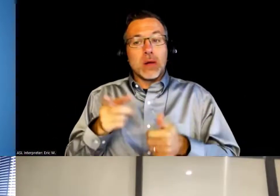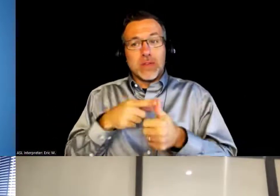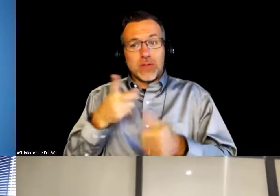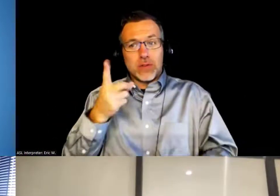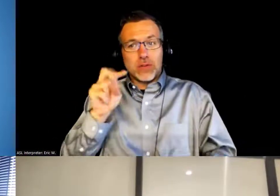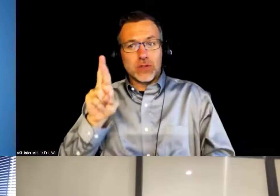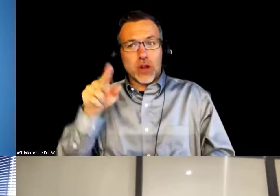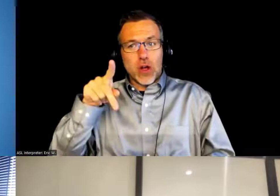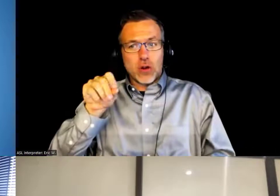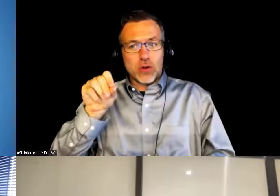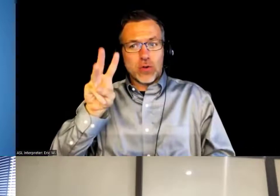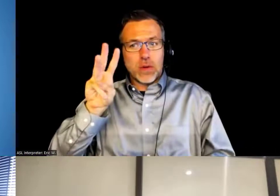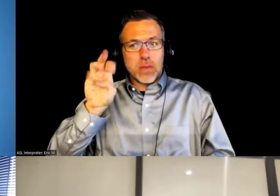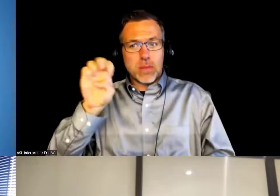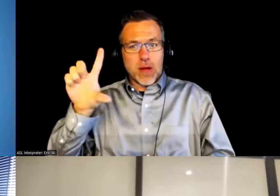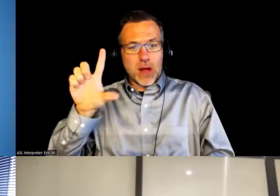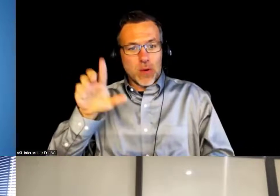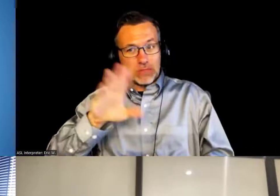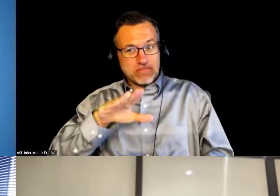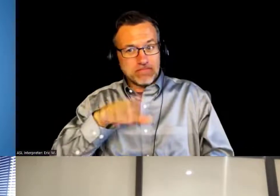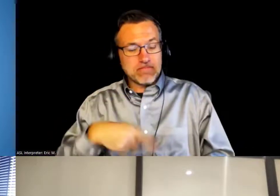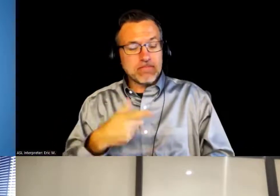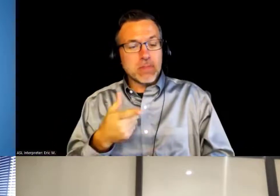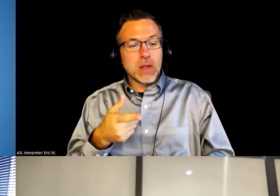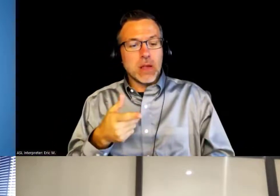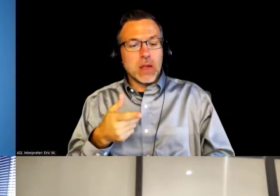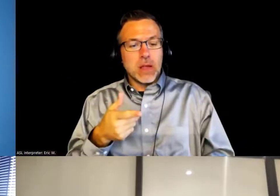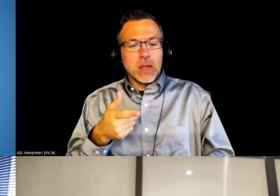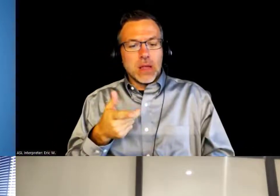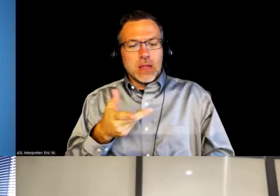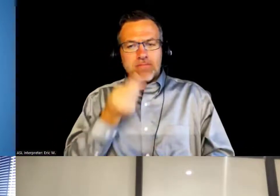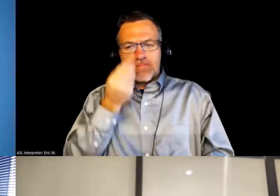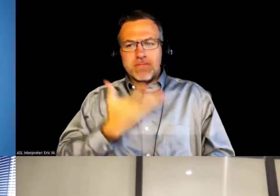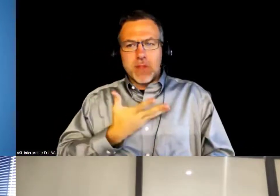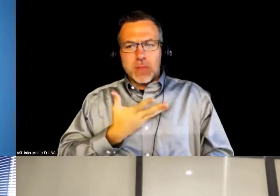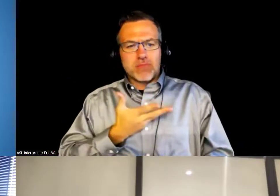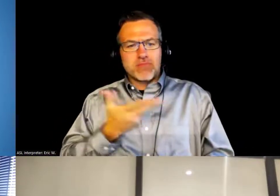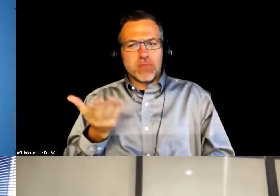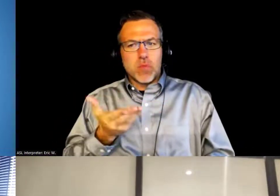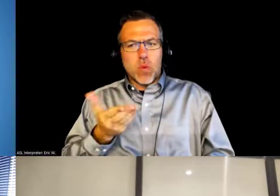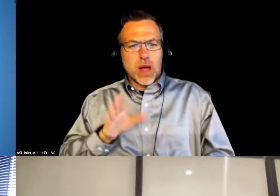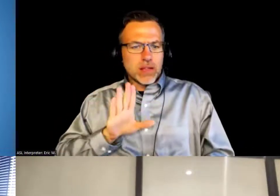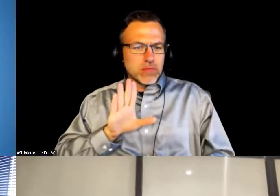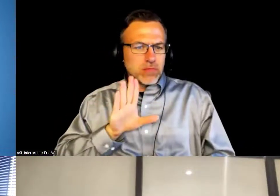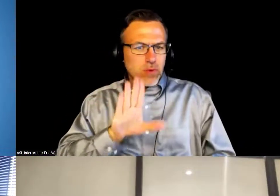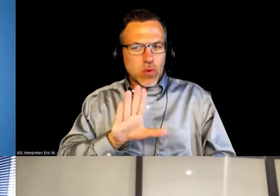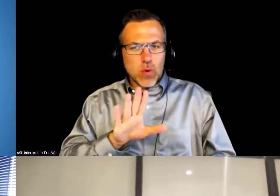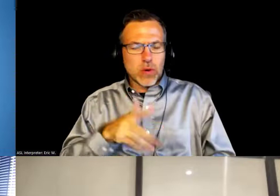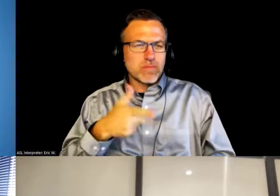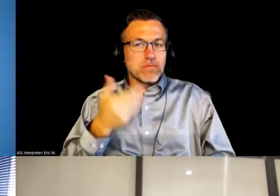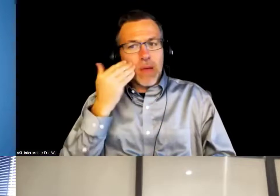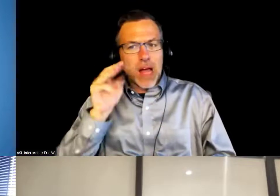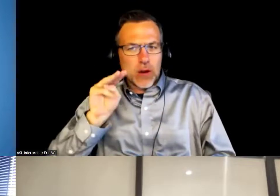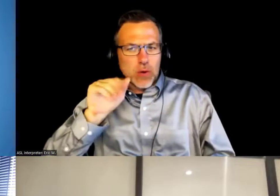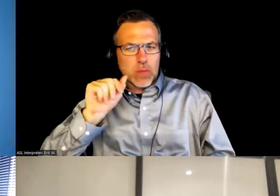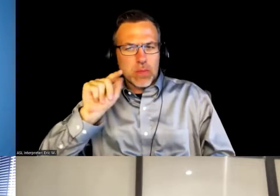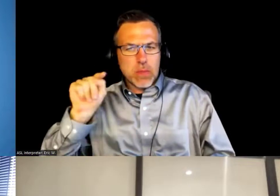So, Dr. Powell, what would you say would be .. . I know Matt covered a lot in his presentation,